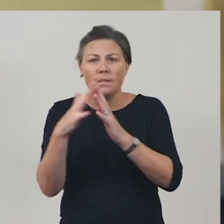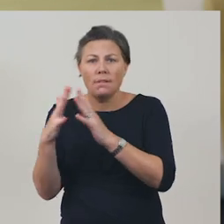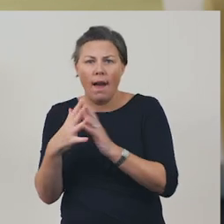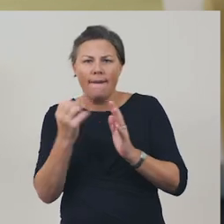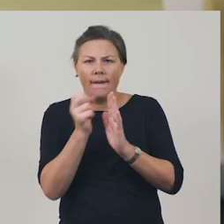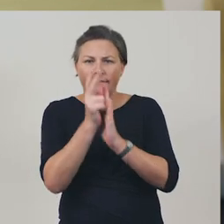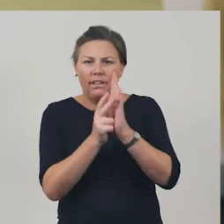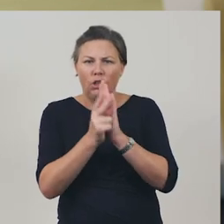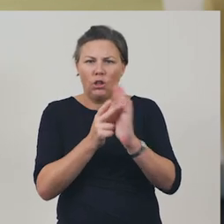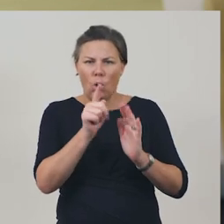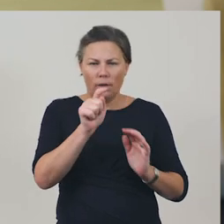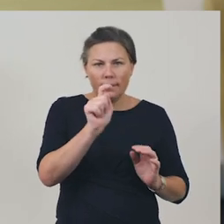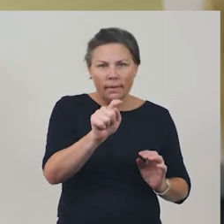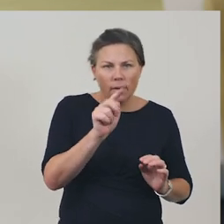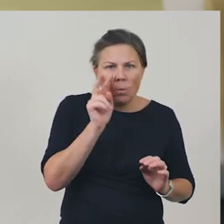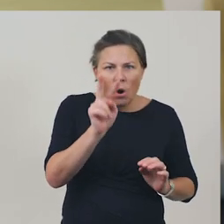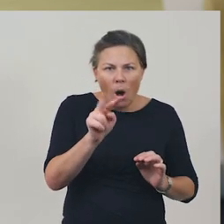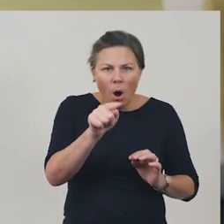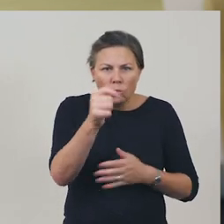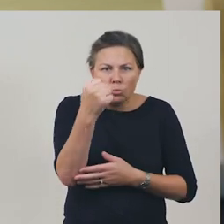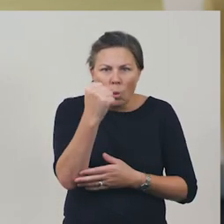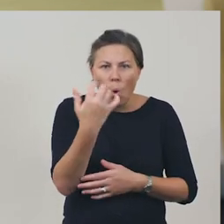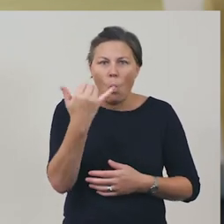or a celebrity telling you how good the toy is.